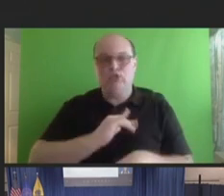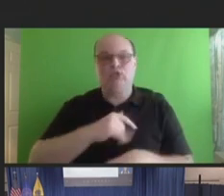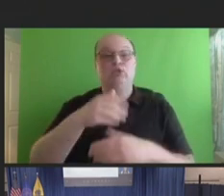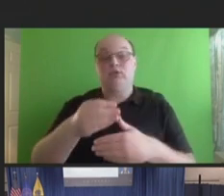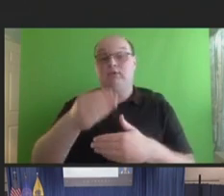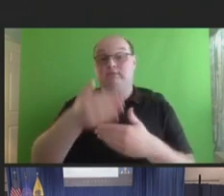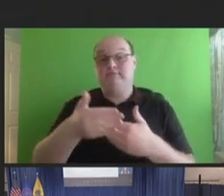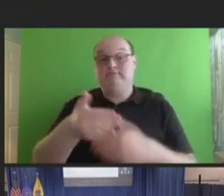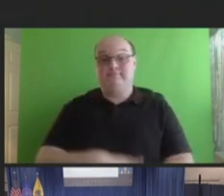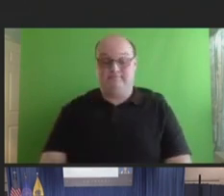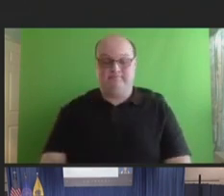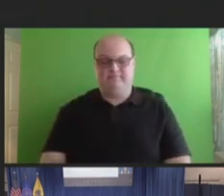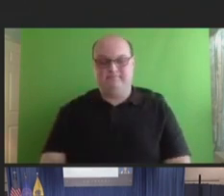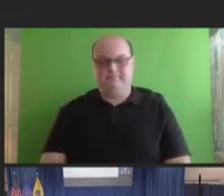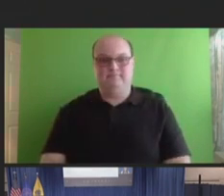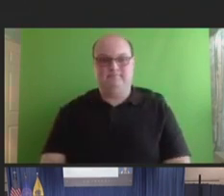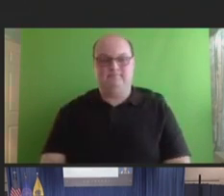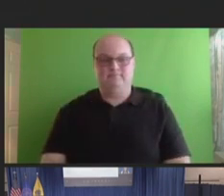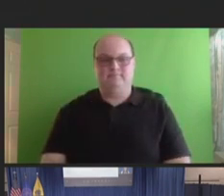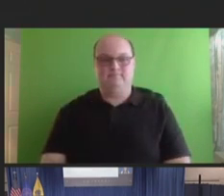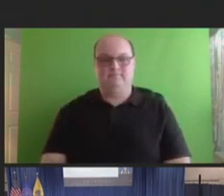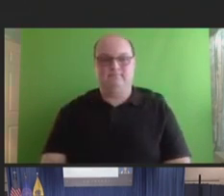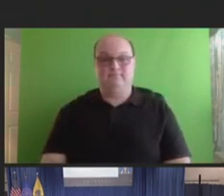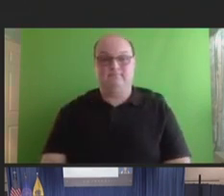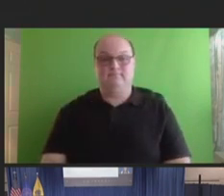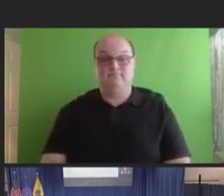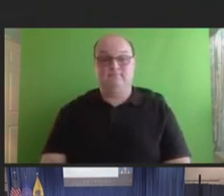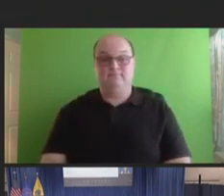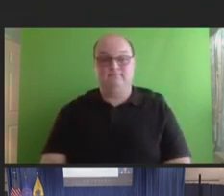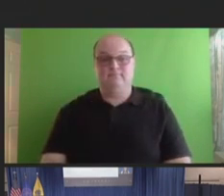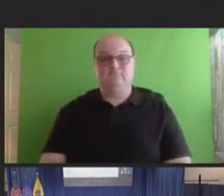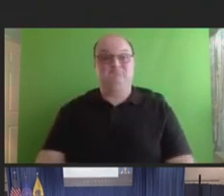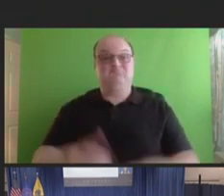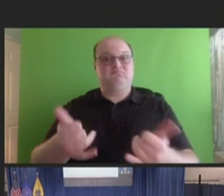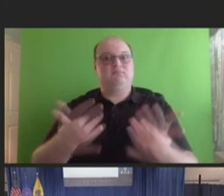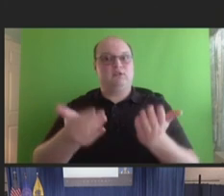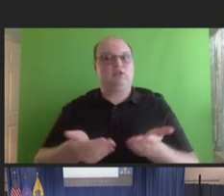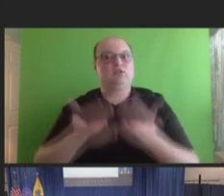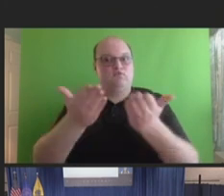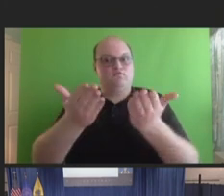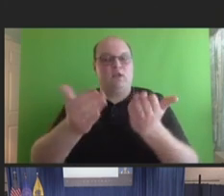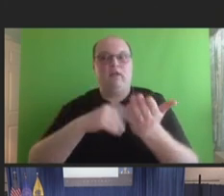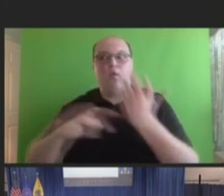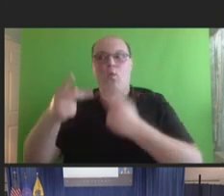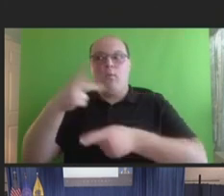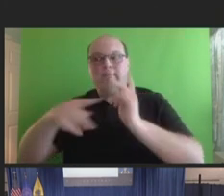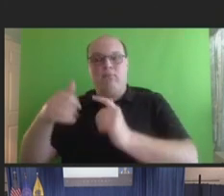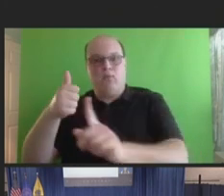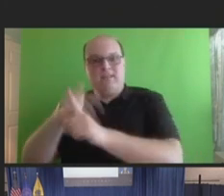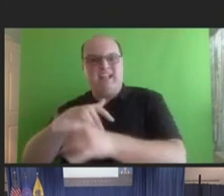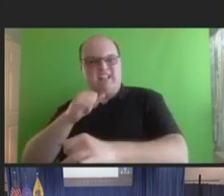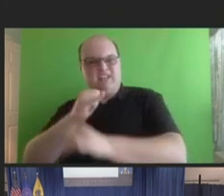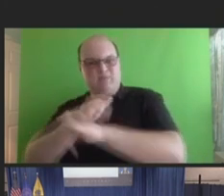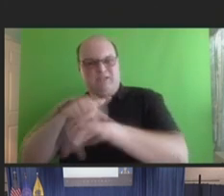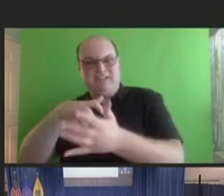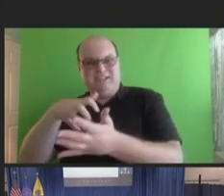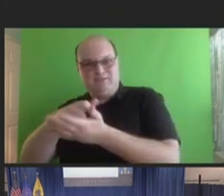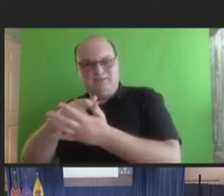Okay. The current recommendations for immunocompromised persons depend on patient age and COVID-19